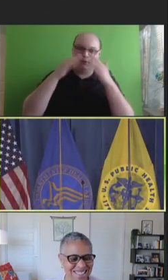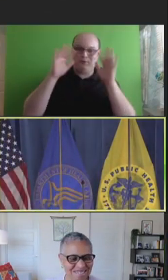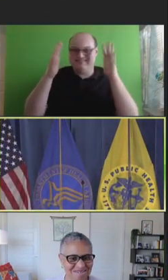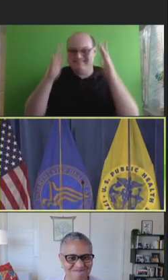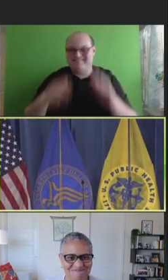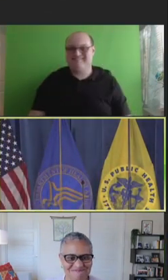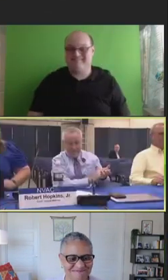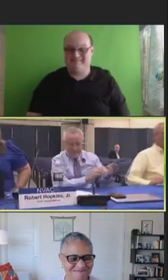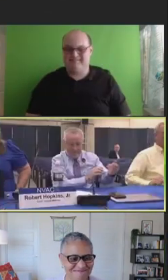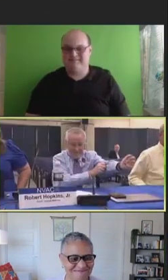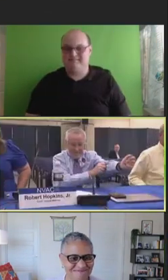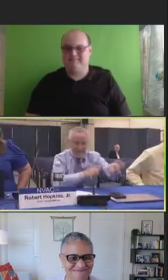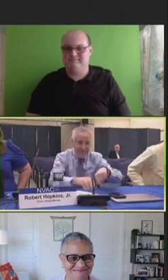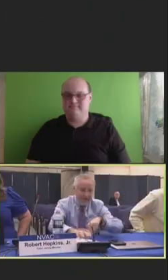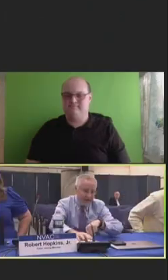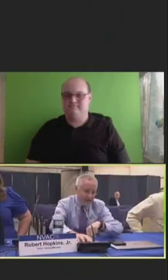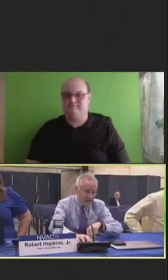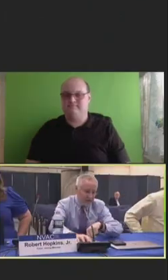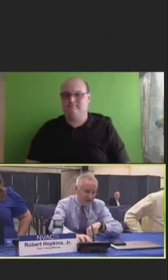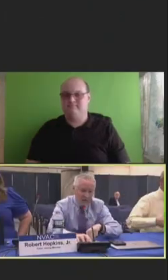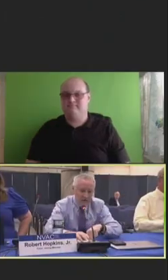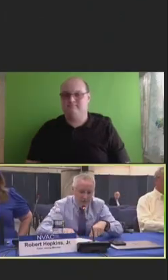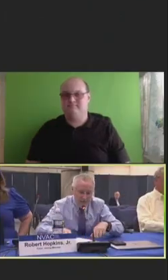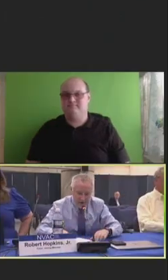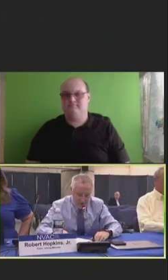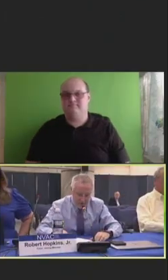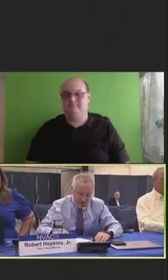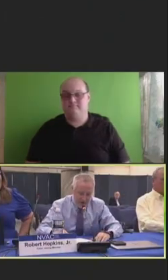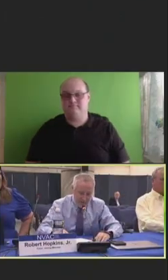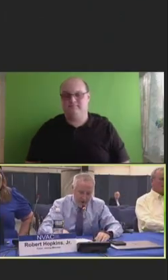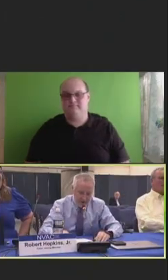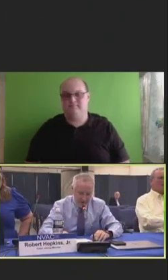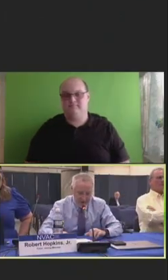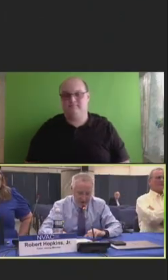Robert Hopkins, Jr.: All right, we're staying right on time.